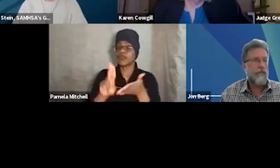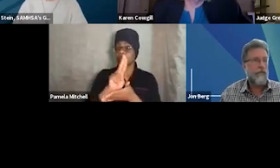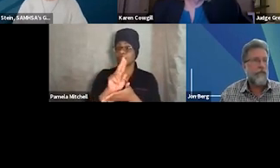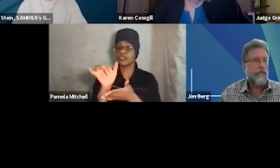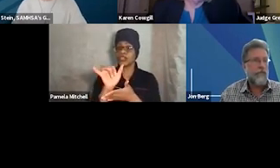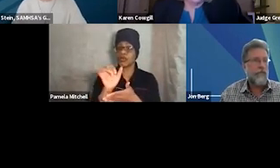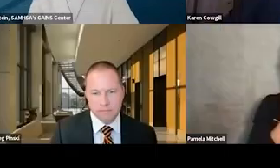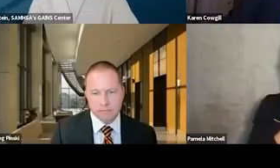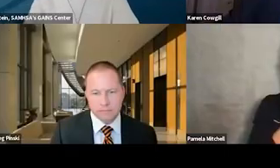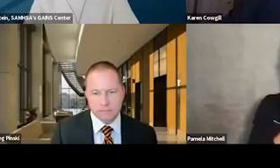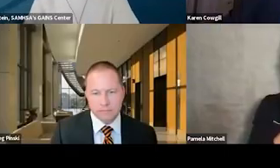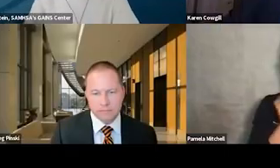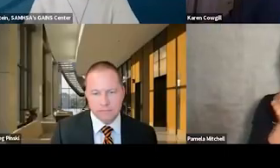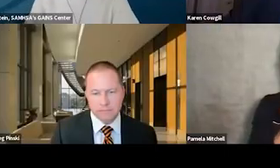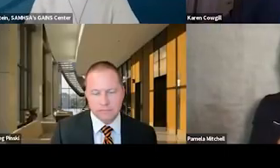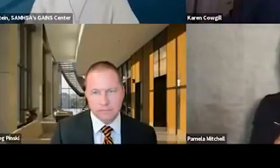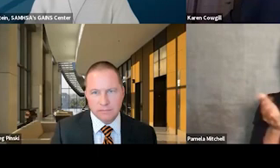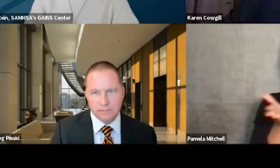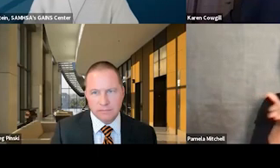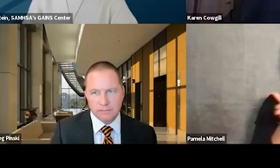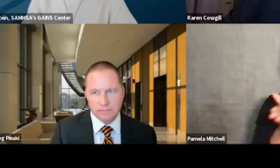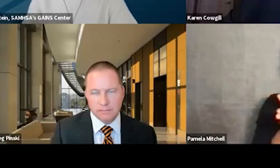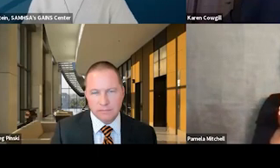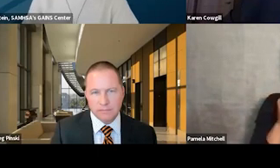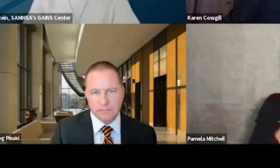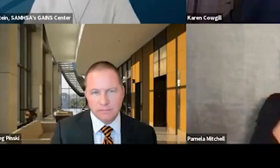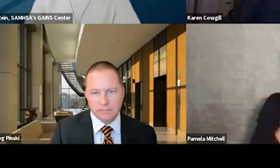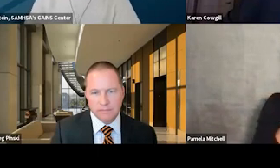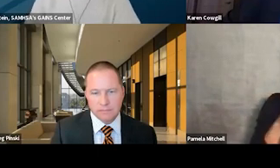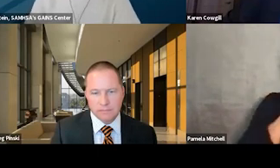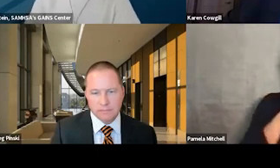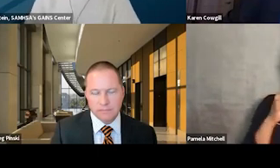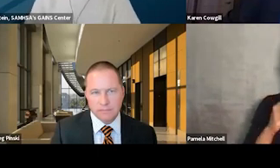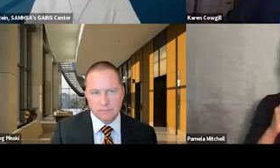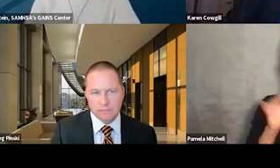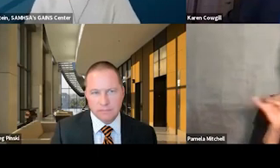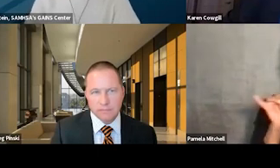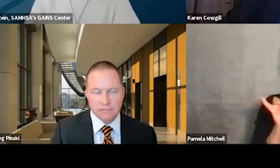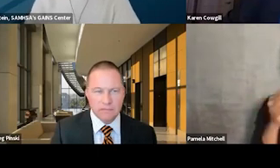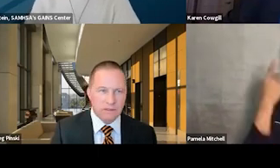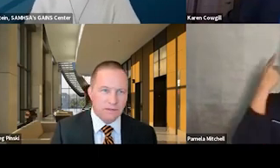Ms. Cowgill served as a crisis counselor in the community and a case manager for the seriously mentally ill.